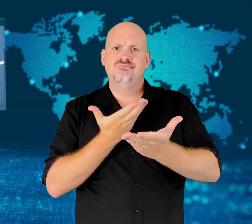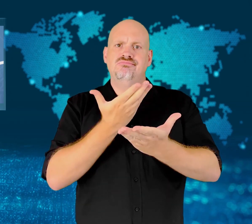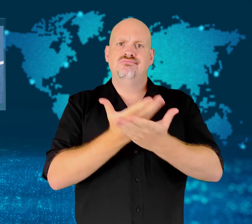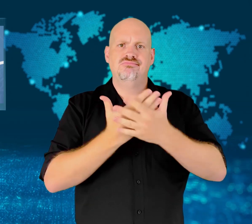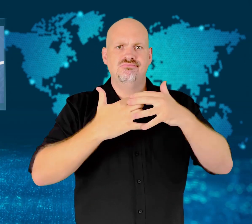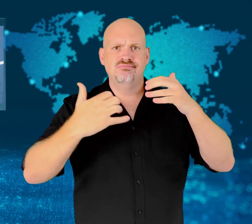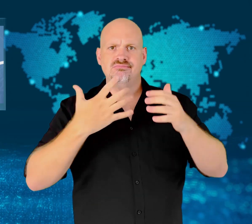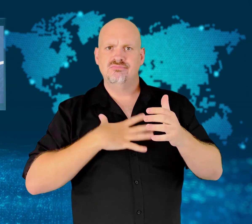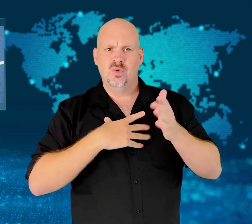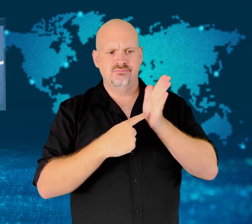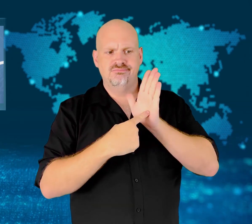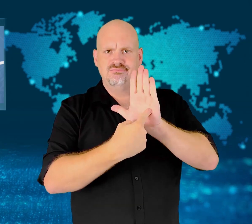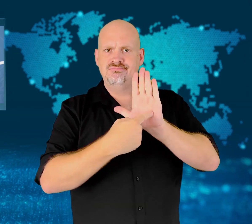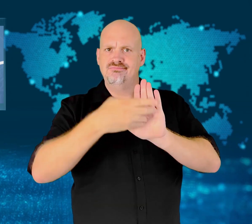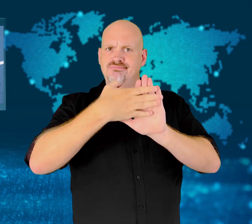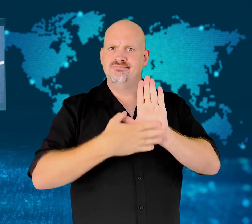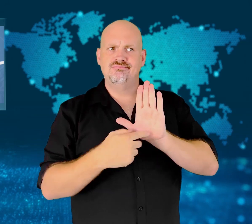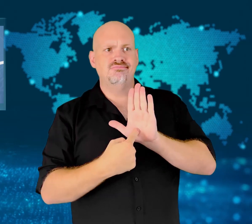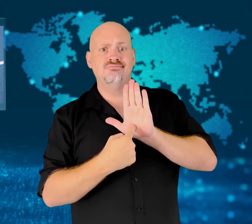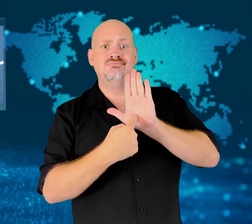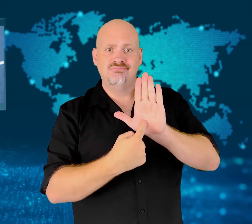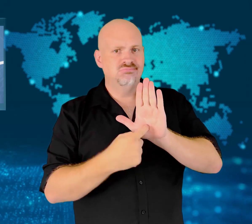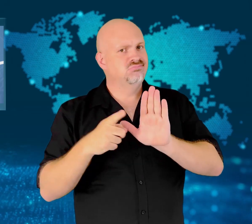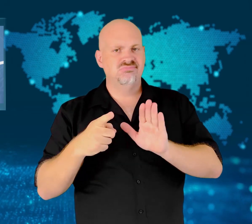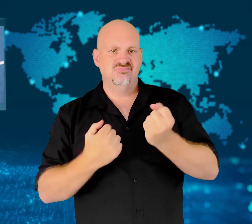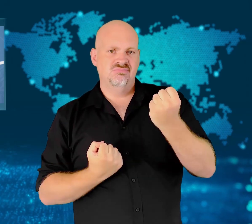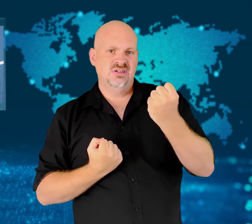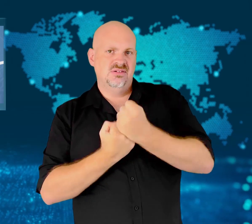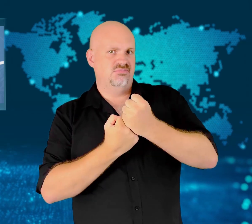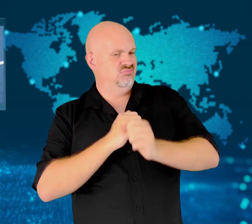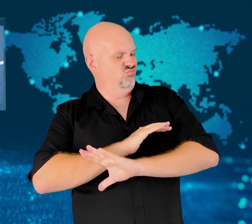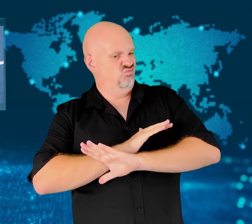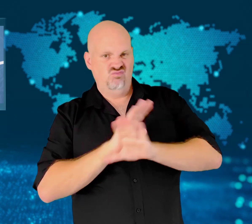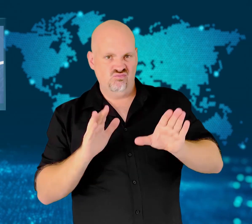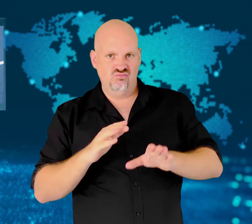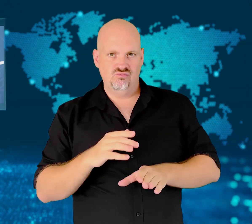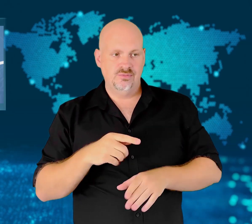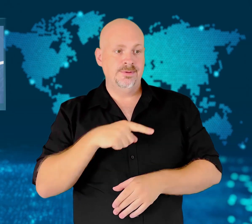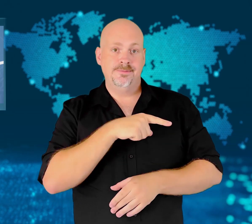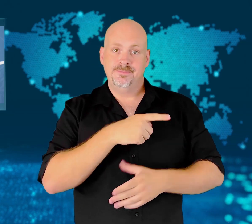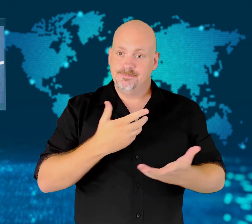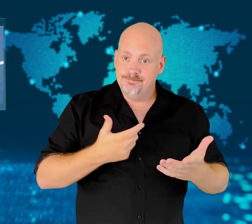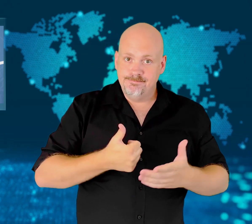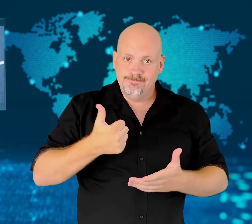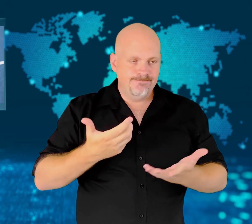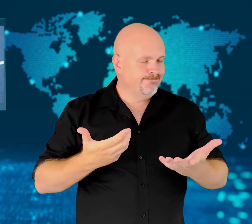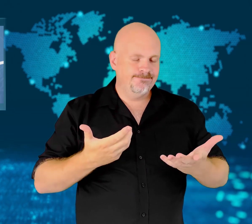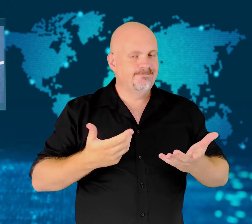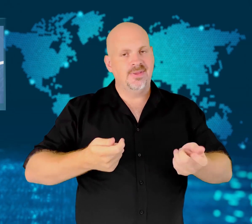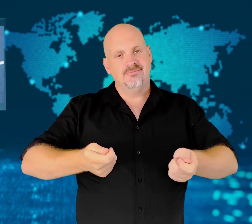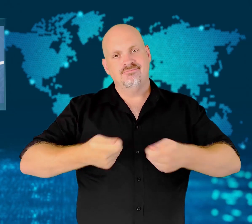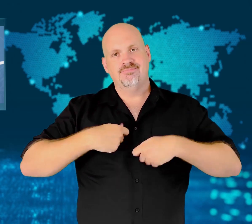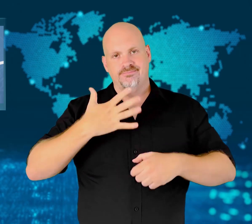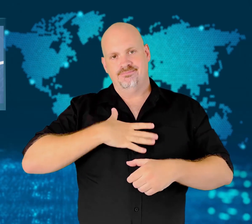As he delivered his resignation, he said his government did not have